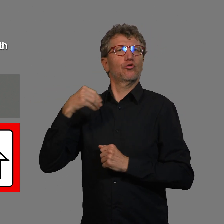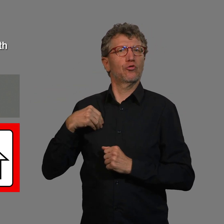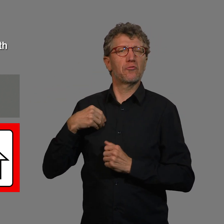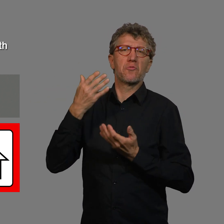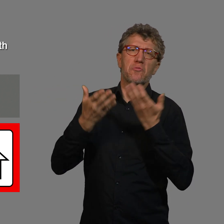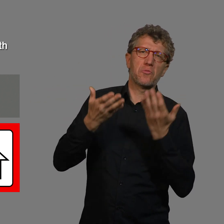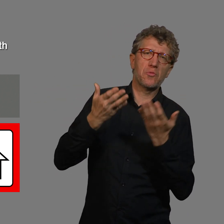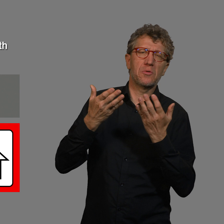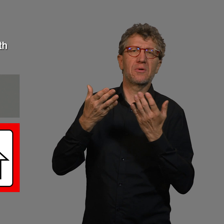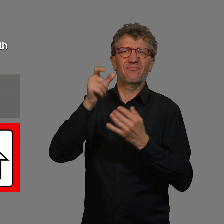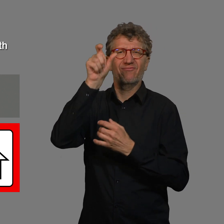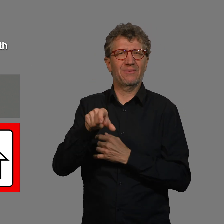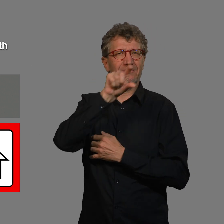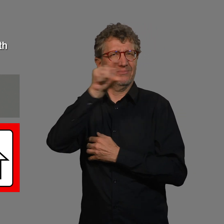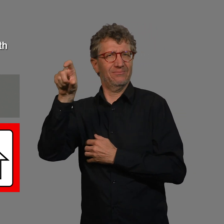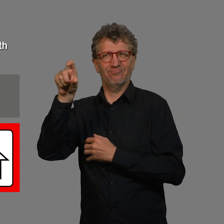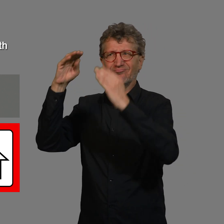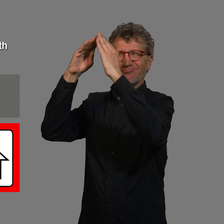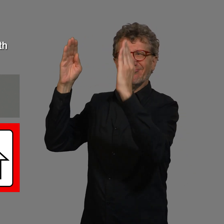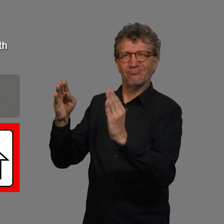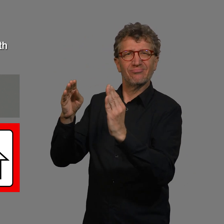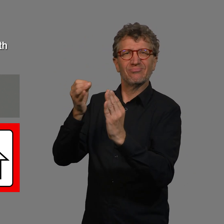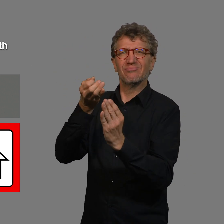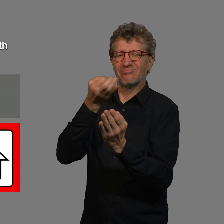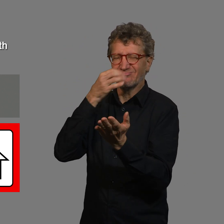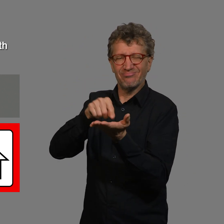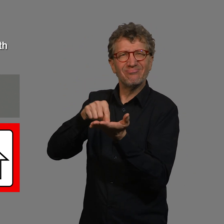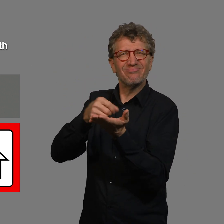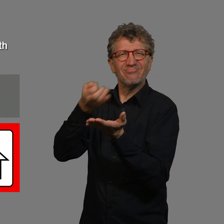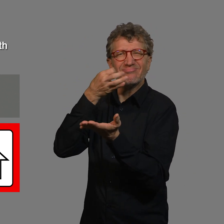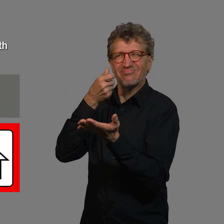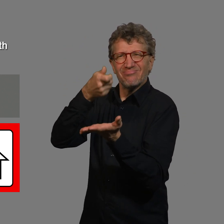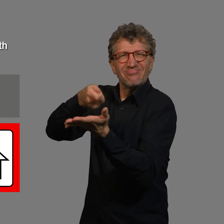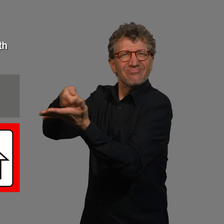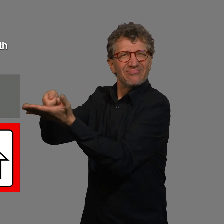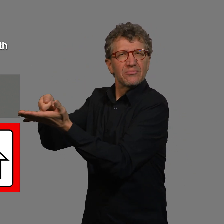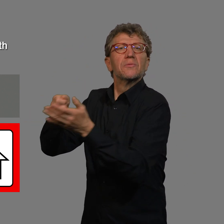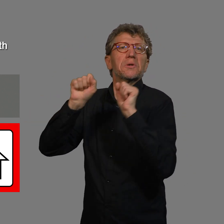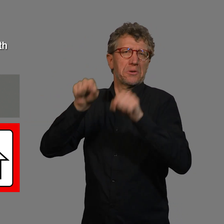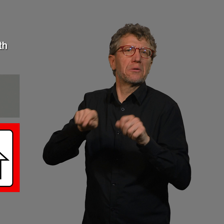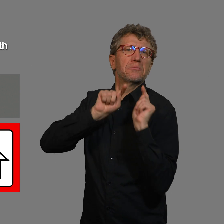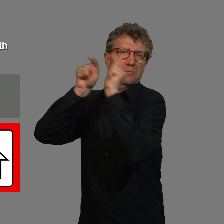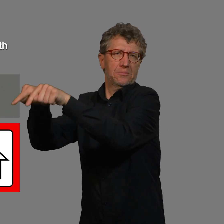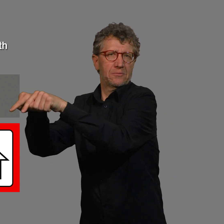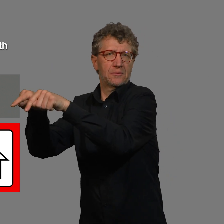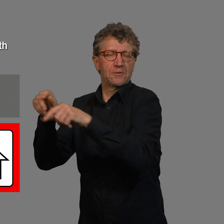If you have to go to the doctor’s or the pharmacy.